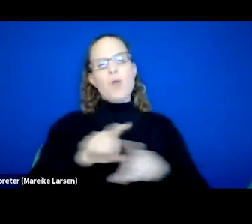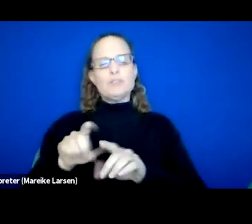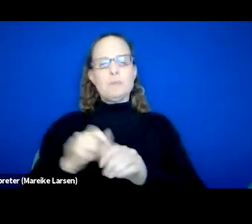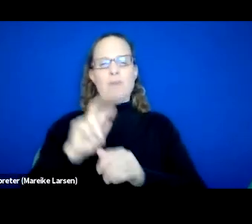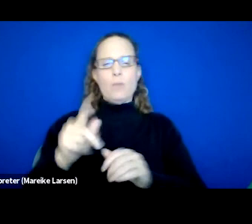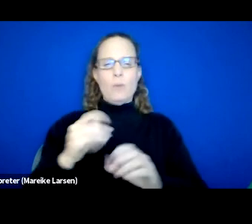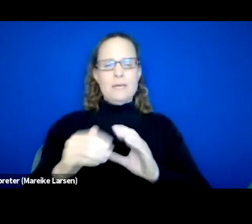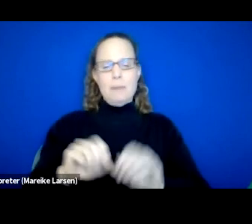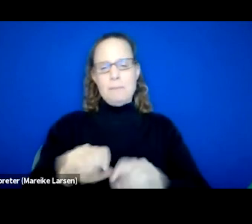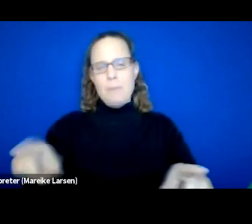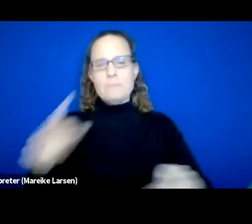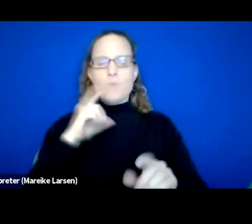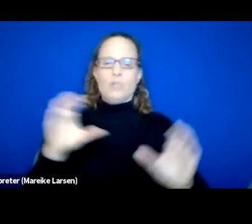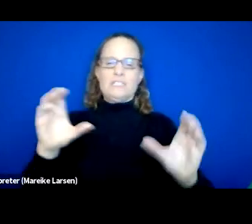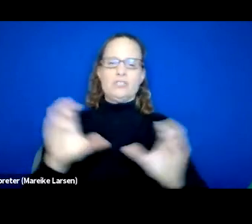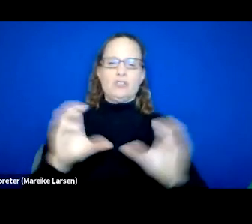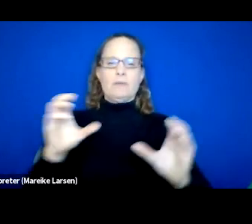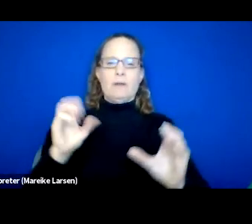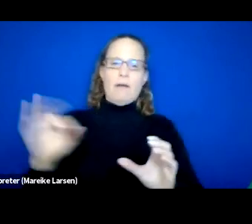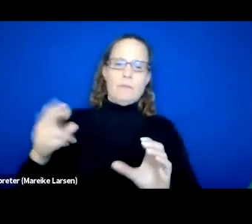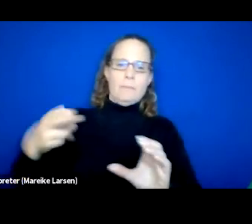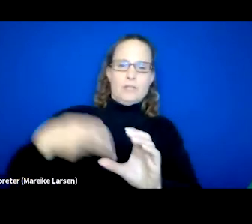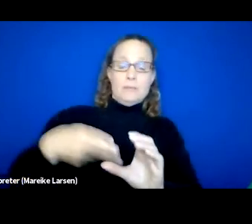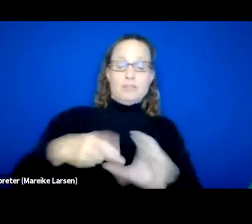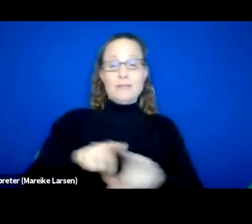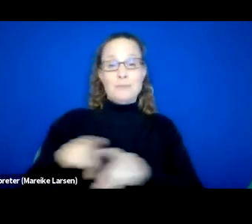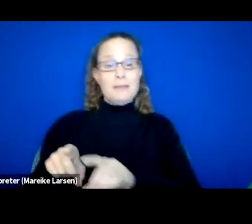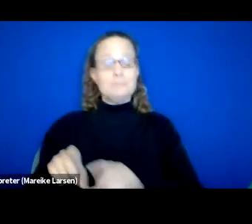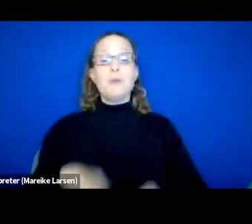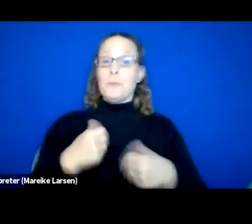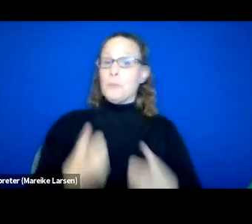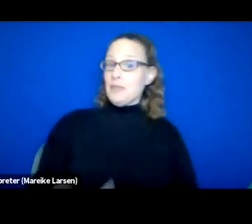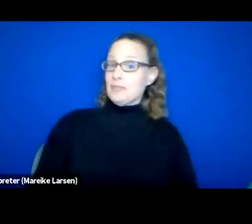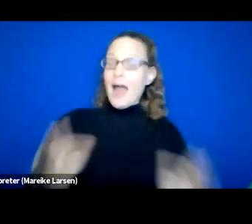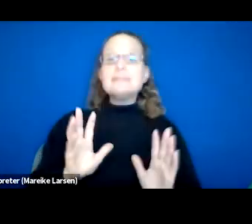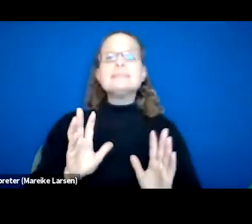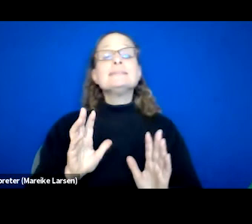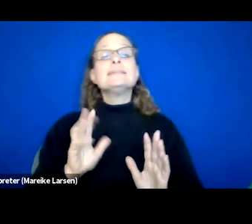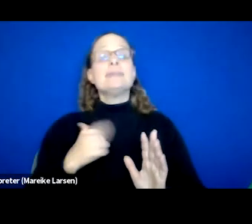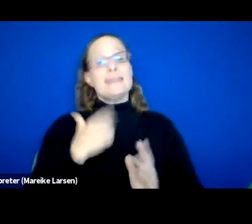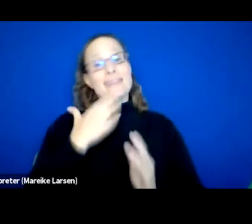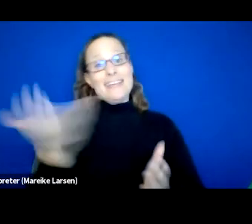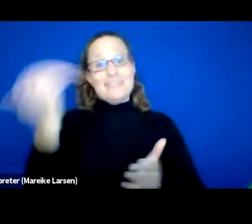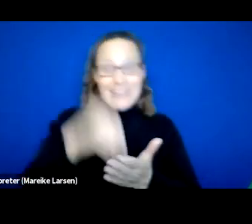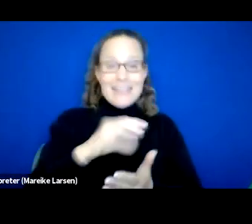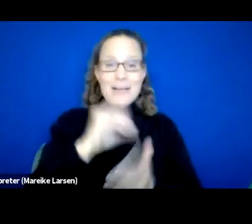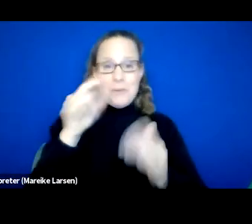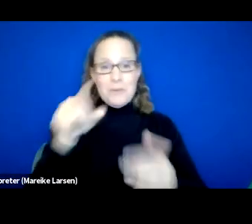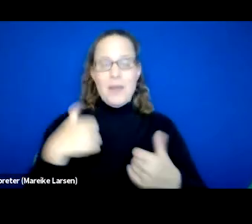for your certificate of participation as well. So with that was just thank you again and hope you have a great rest of.